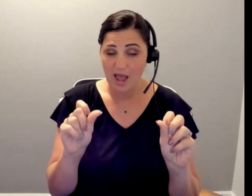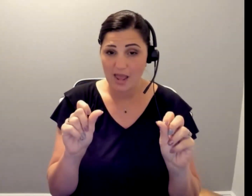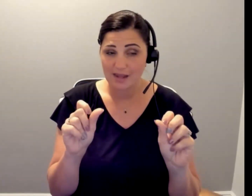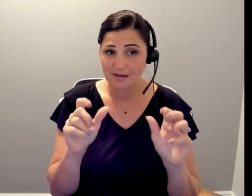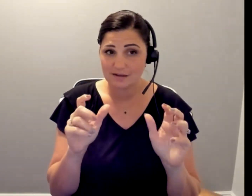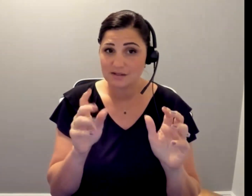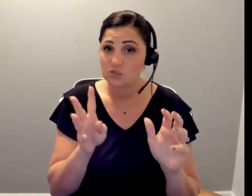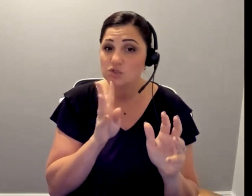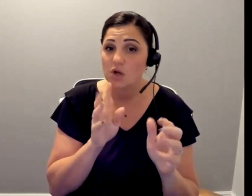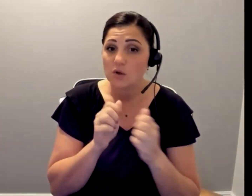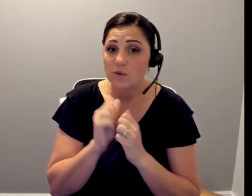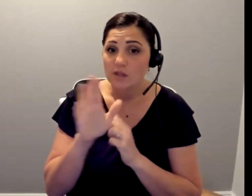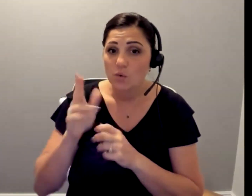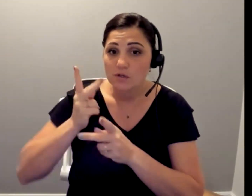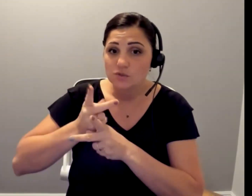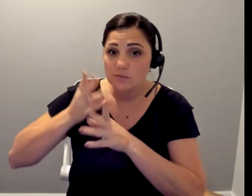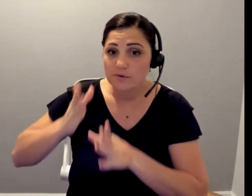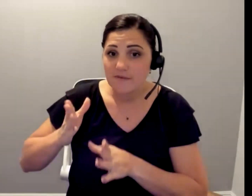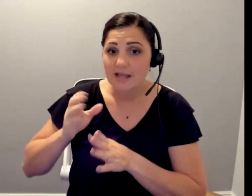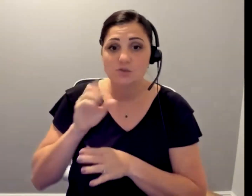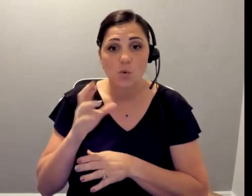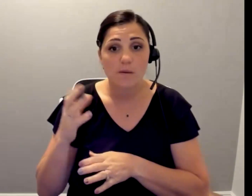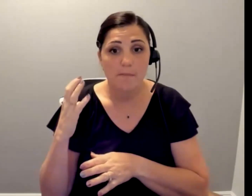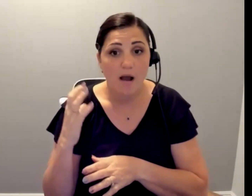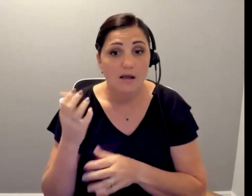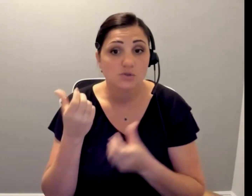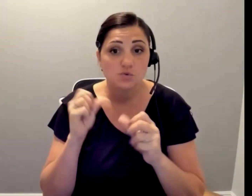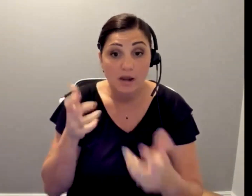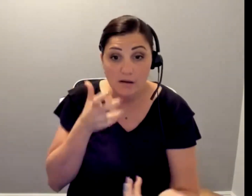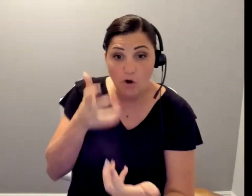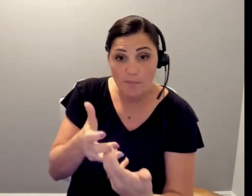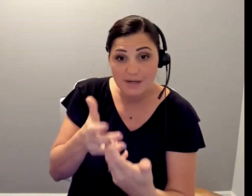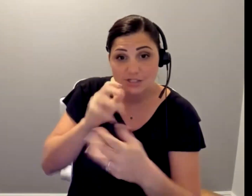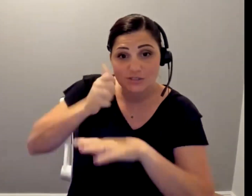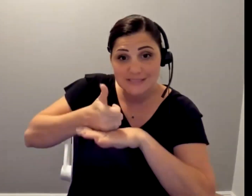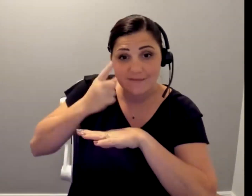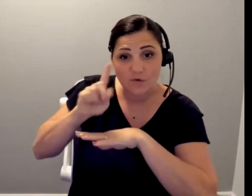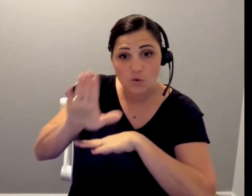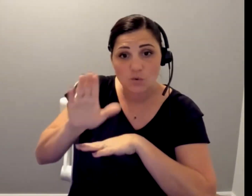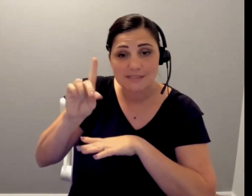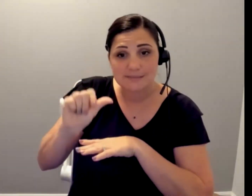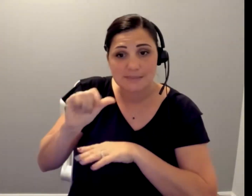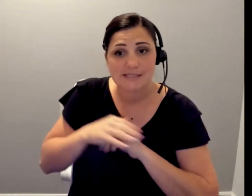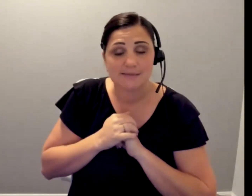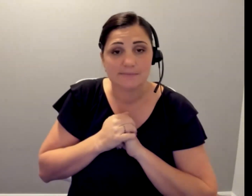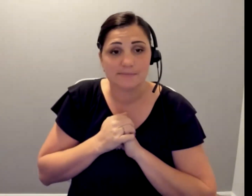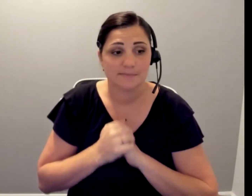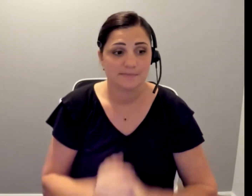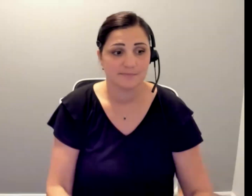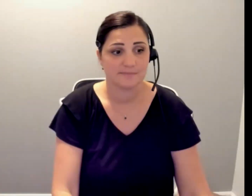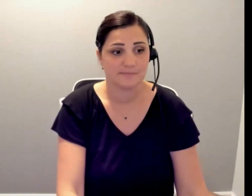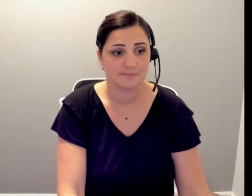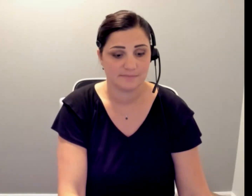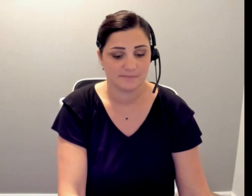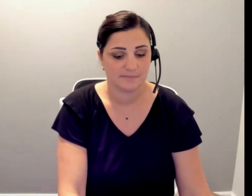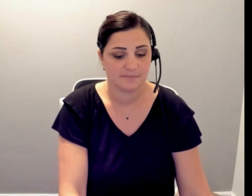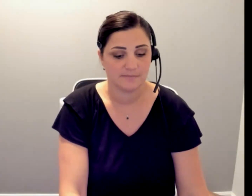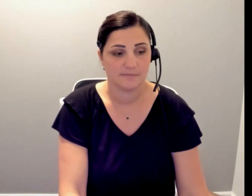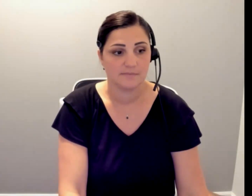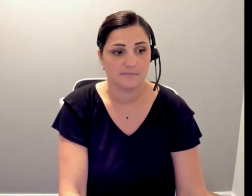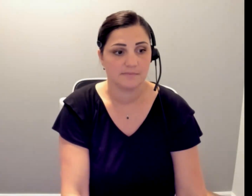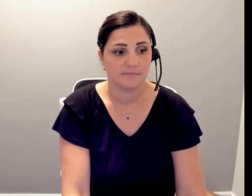: Hi, I am Stephanie and I would like to thank you for doing what you do. We need more people to go along with us. I think they are right forgetting people like myself a better job because I have a disability. And I don't feel like people care that much.